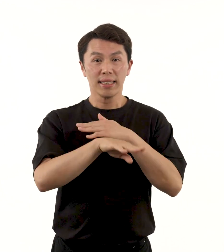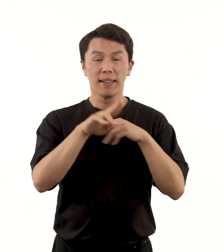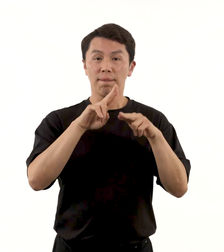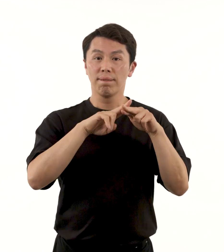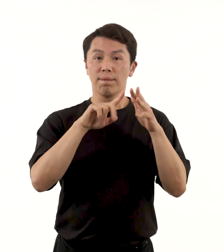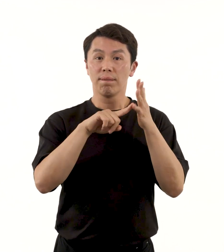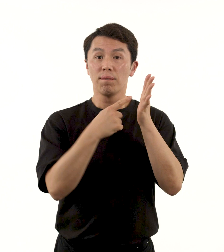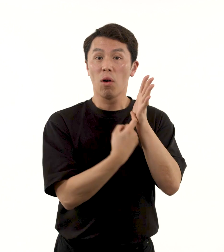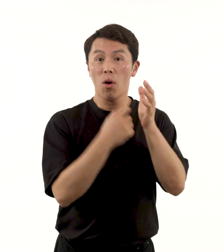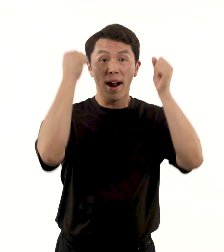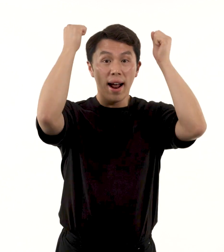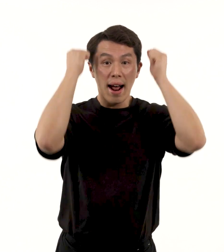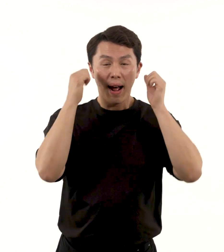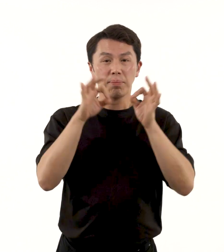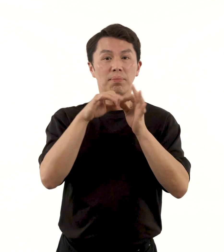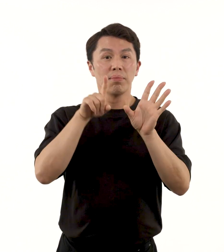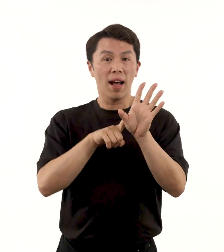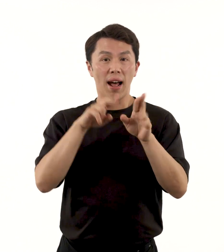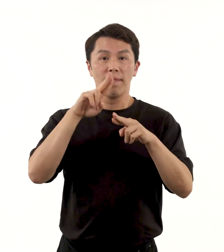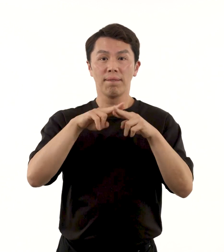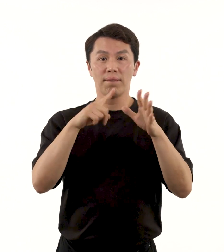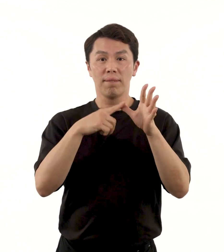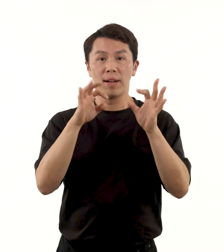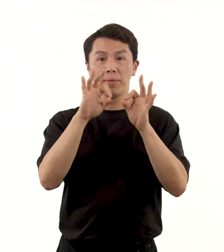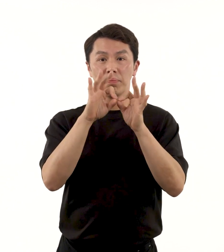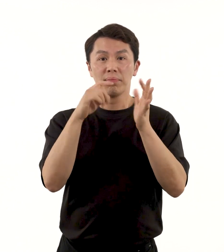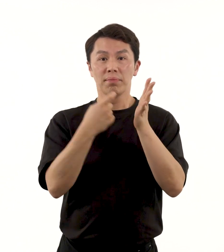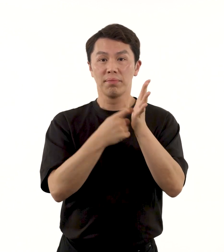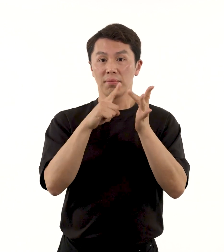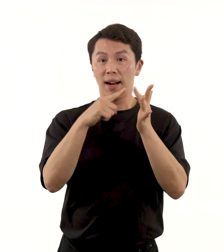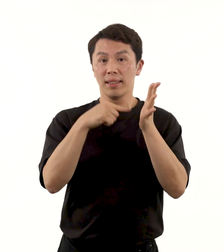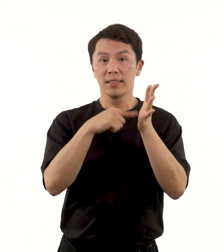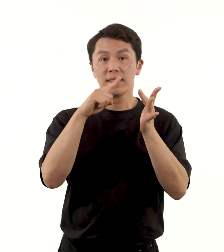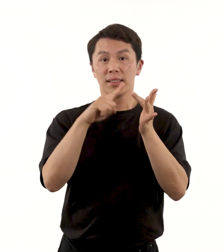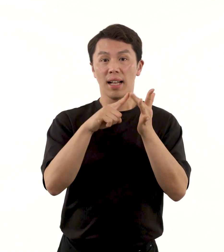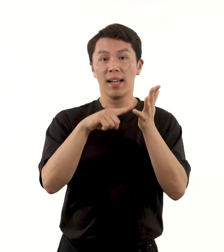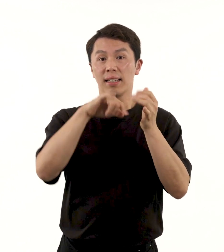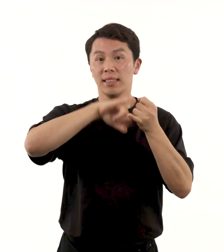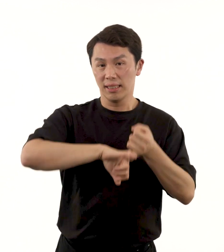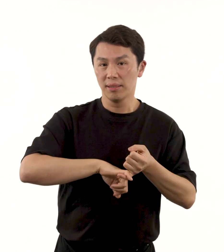Young man in a fur cap [1654] as a starting point.